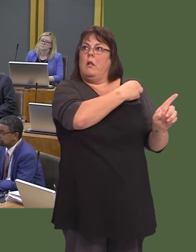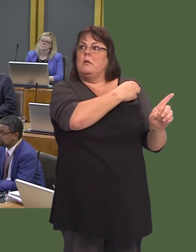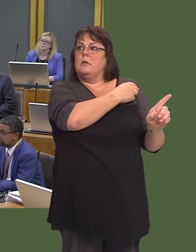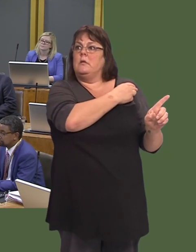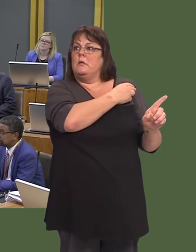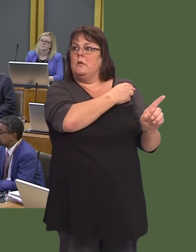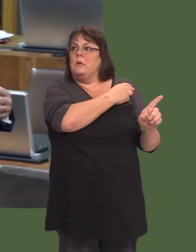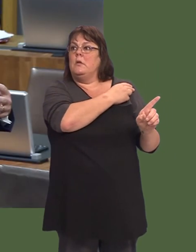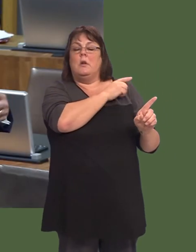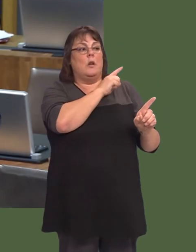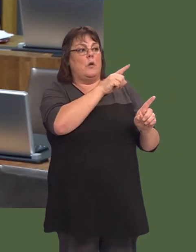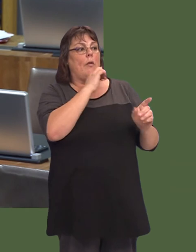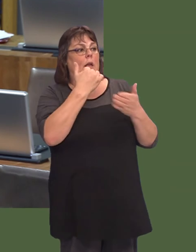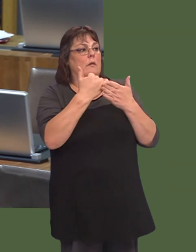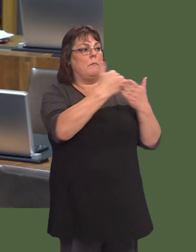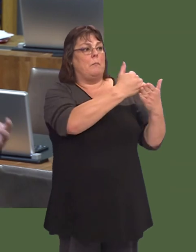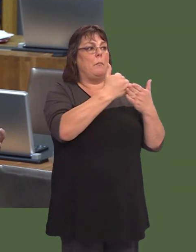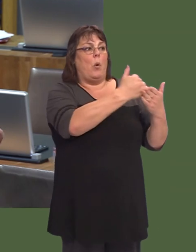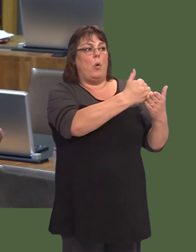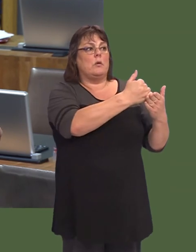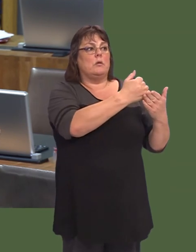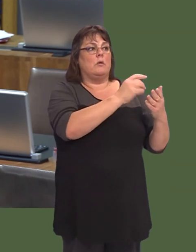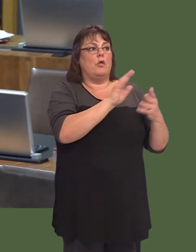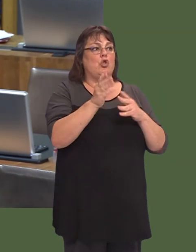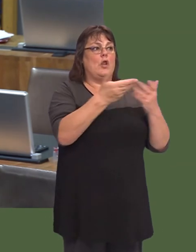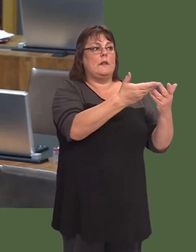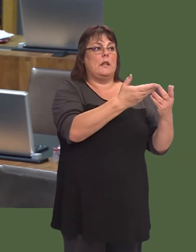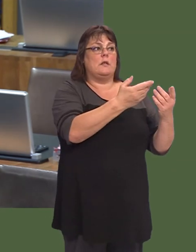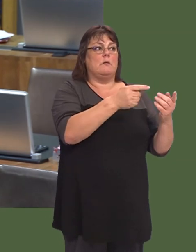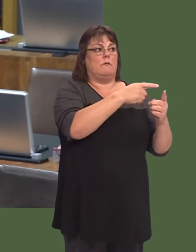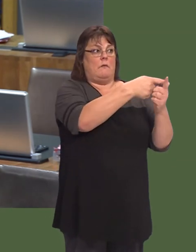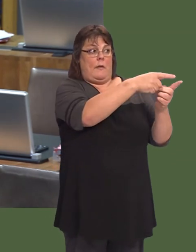hospitals to be able to provide the services for their people. I know tható.